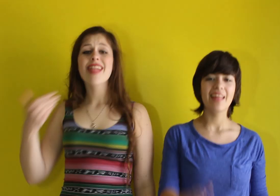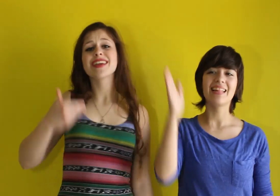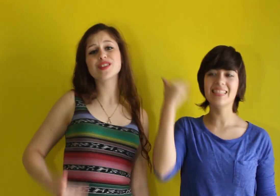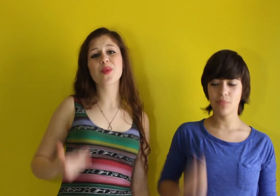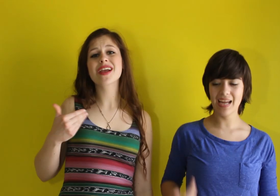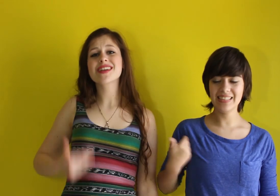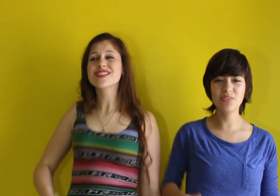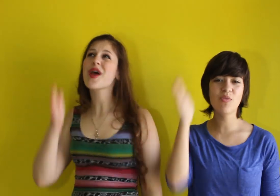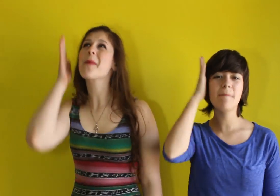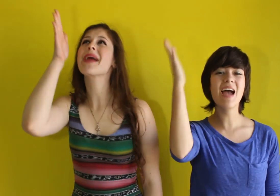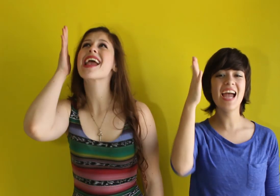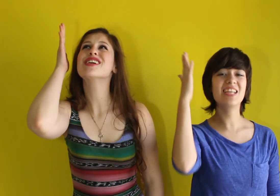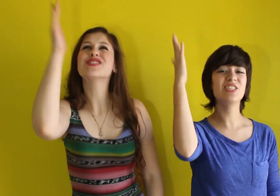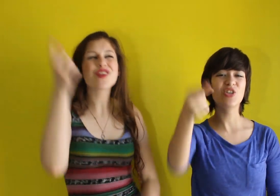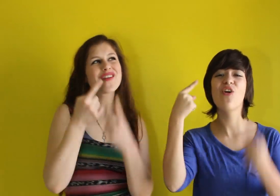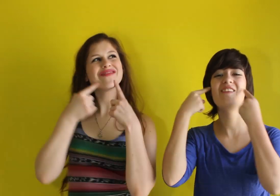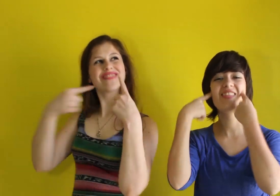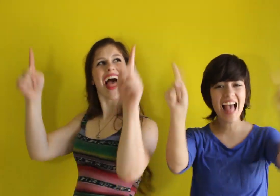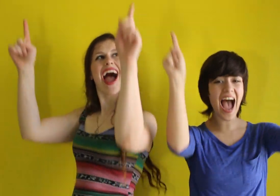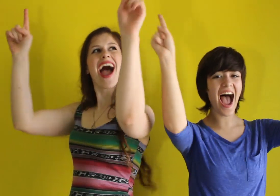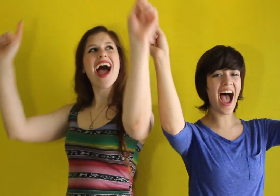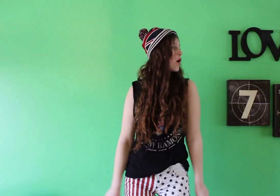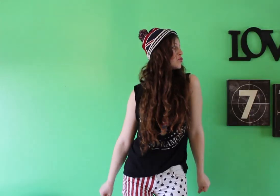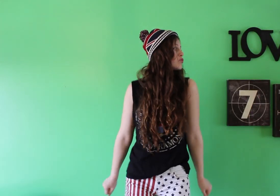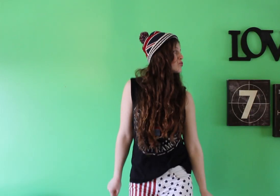These wings are made to fly